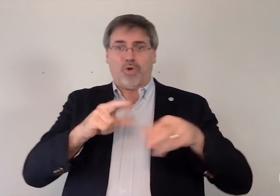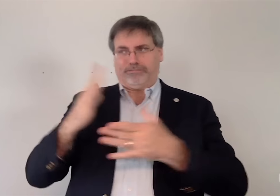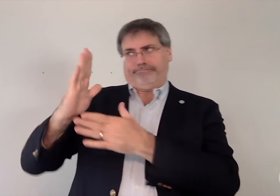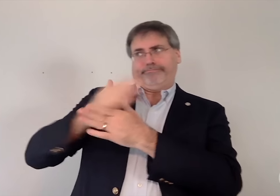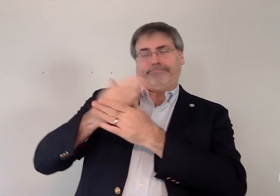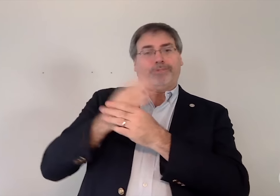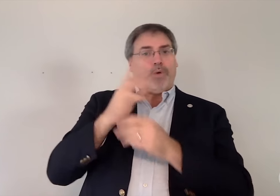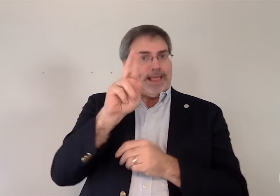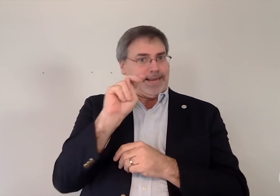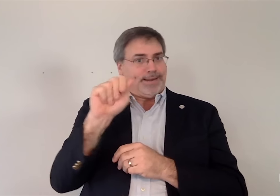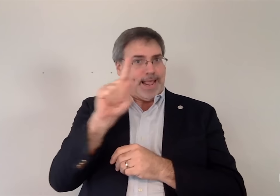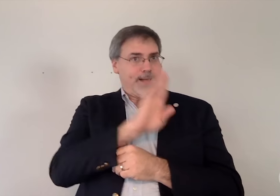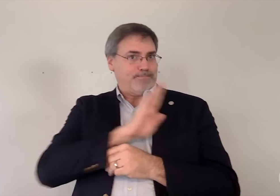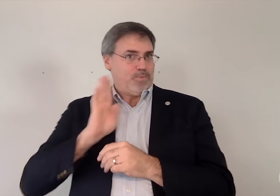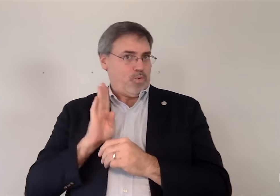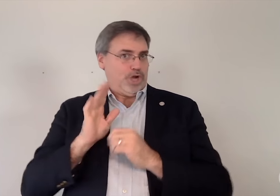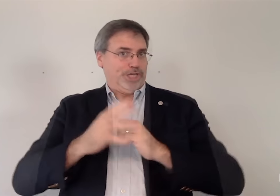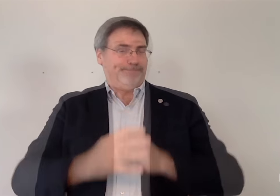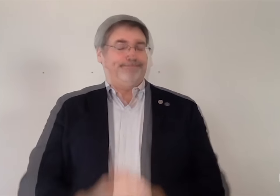shared with the NAD Board.